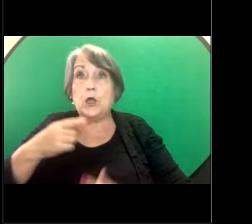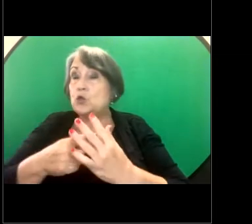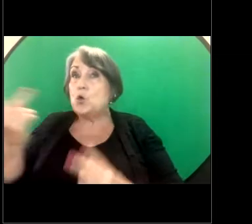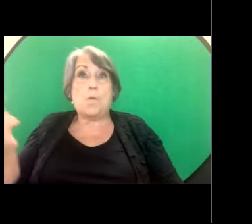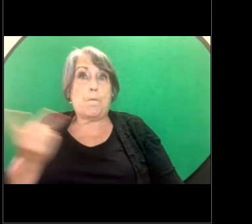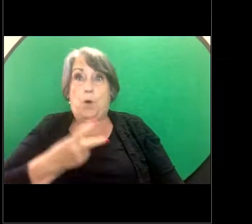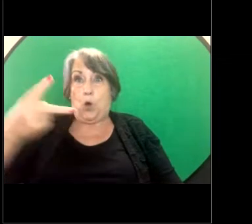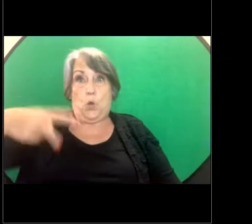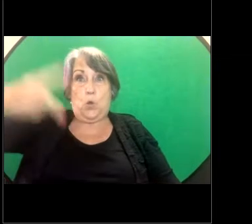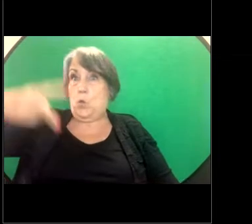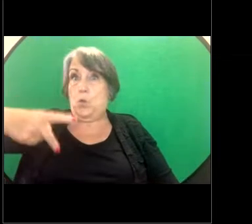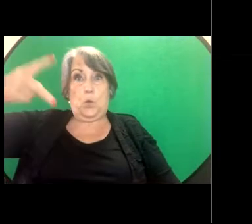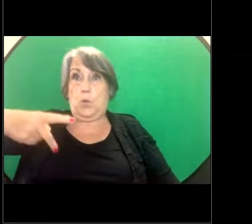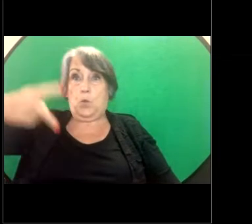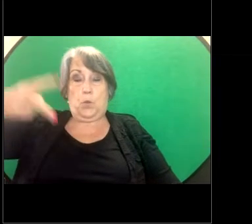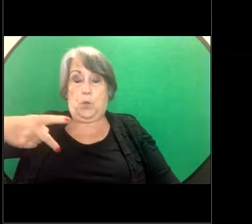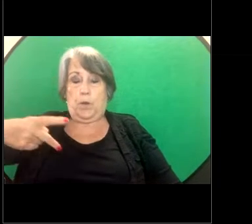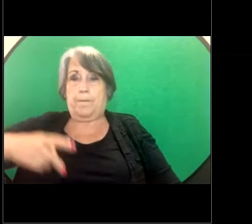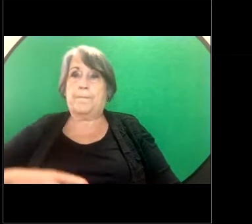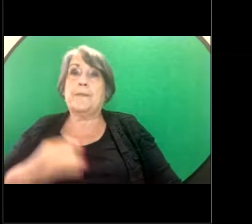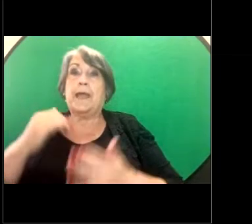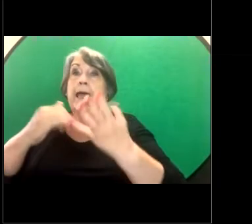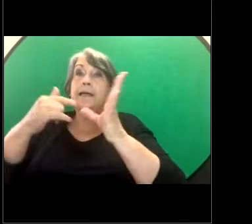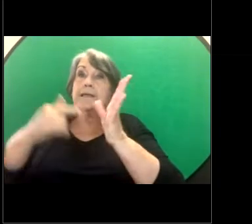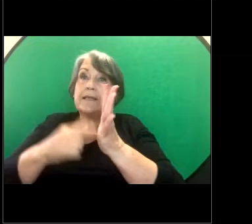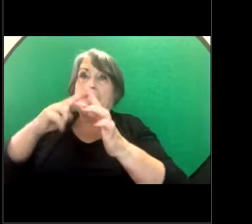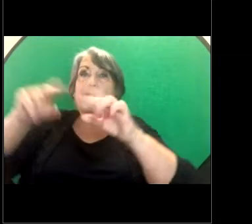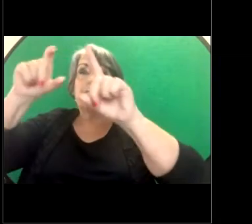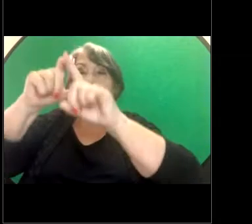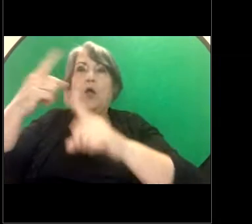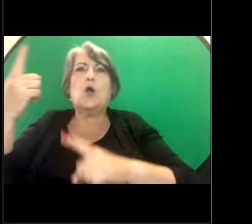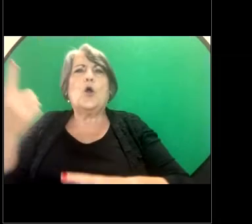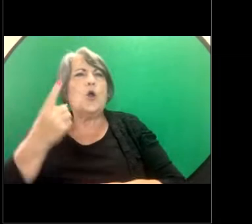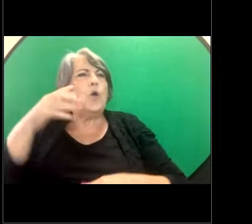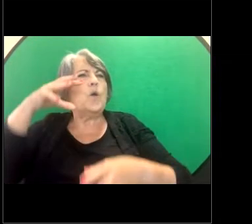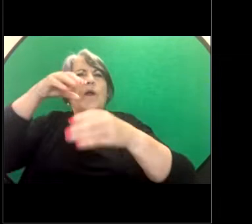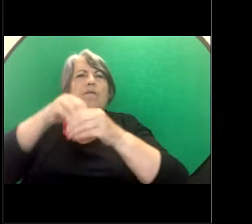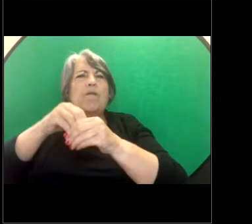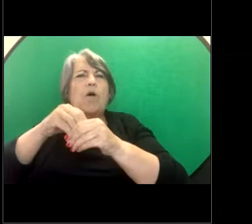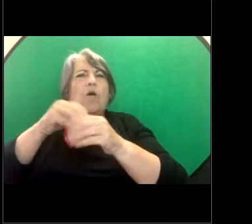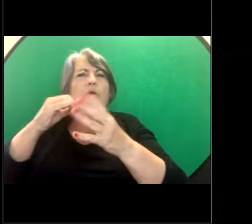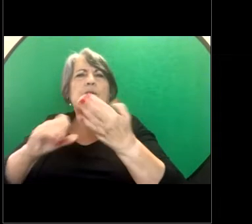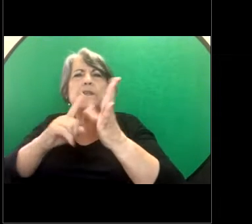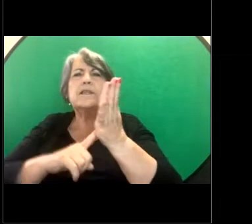commissions and people who have experienced sexual harassment should be getting advice,